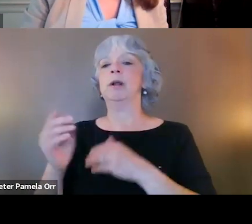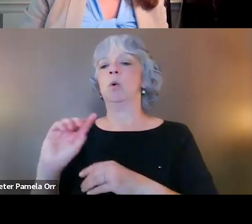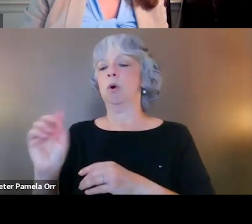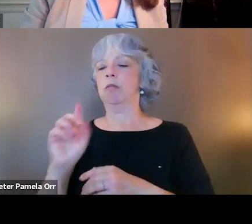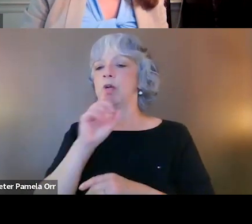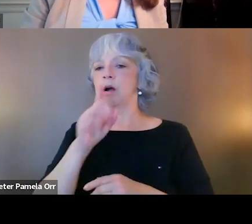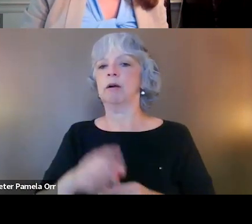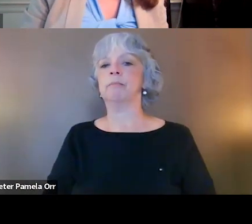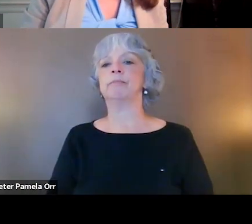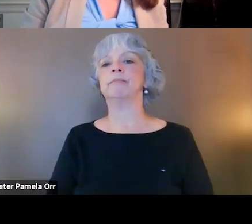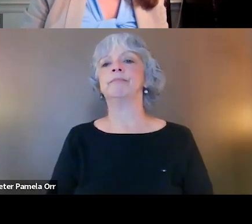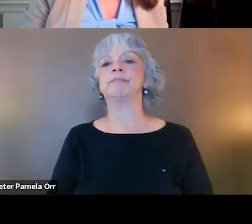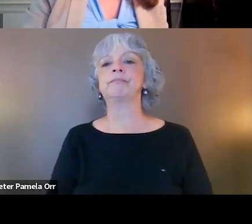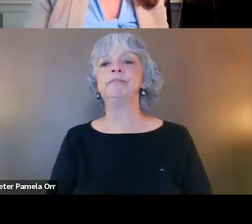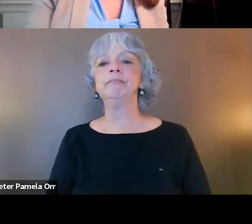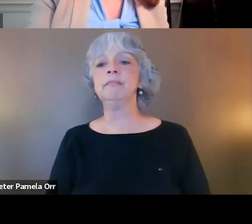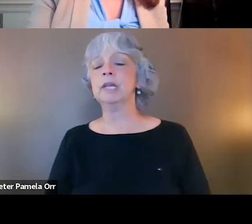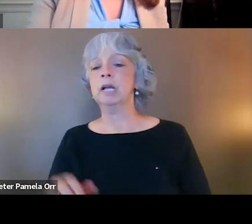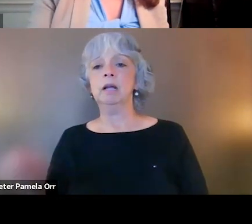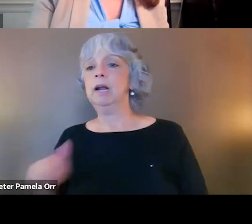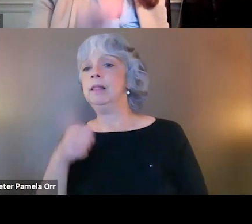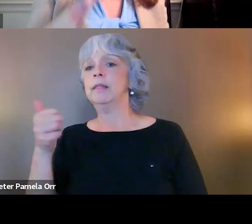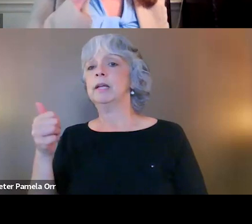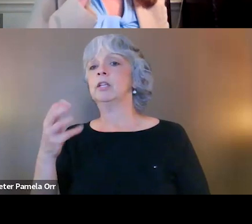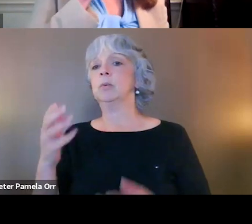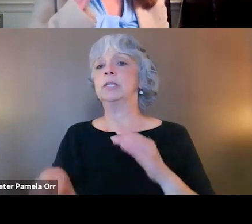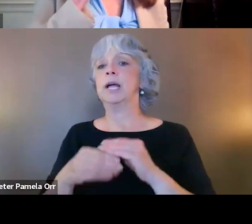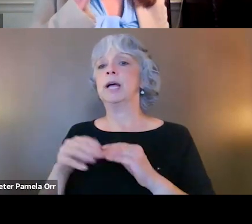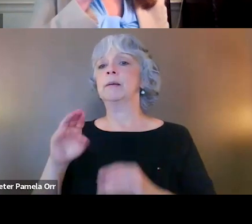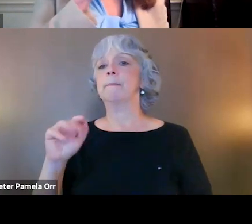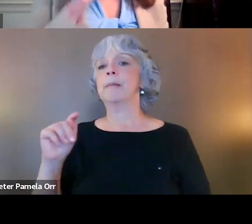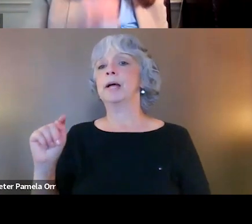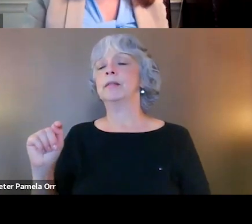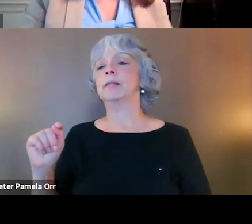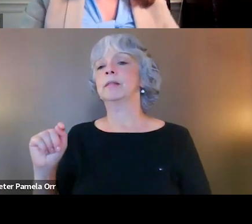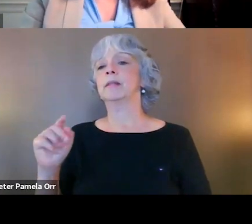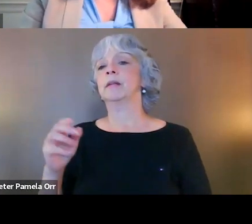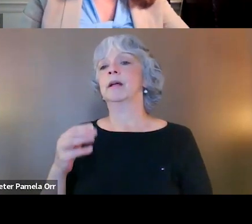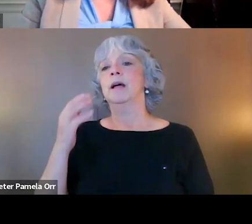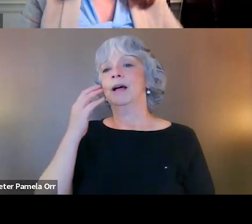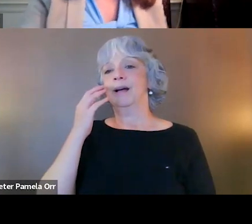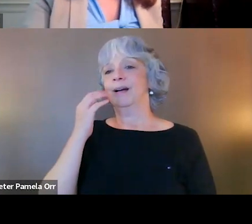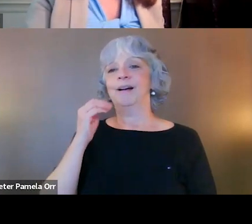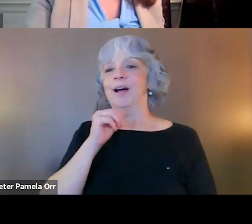Thank you for that. Matthew, is there anything you would like to add to that? I know better than to try to add to Dr. Chard